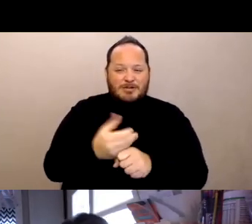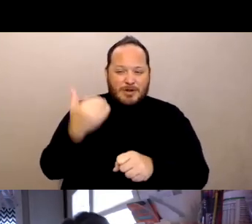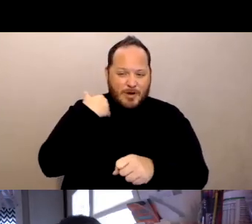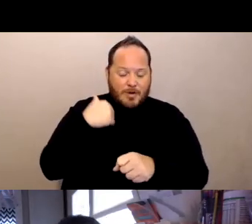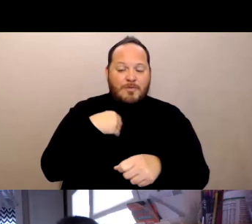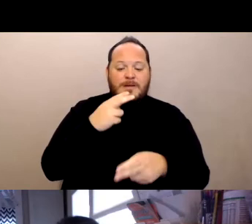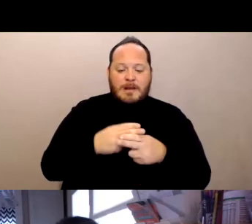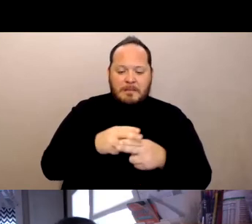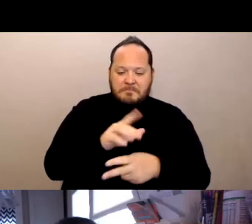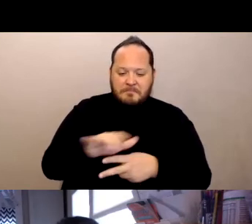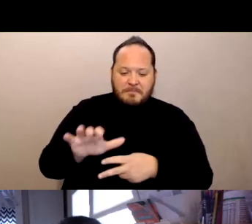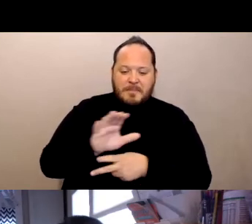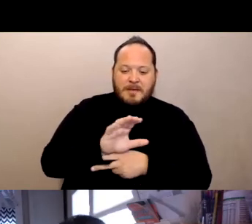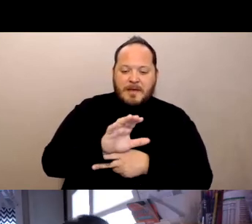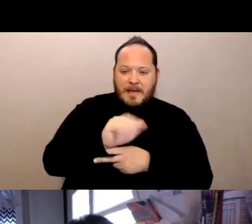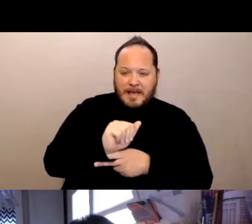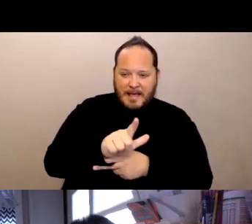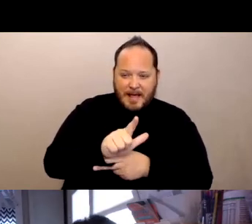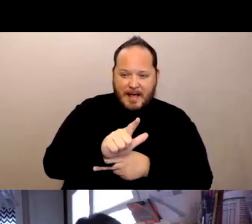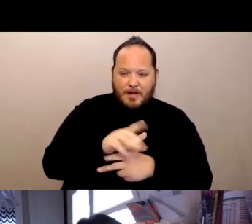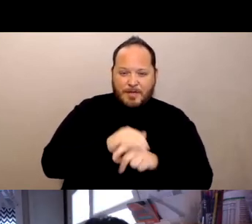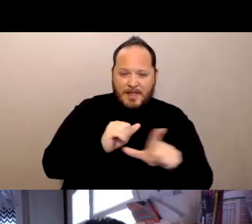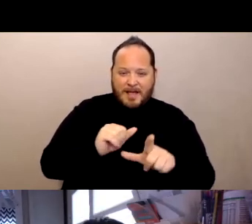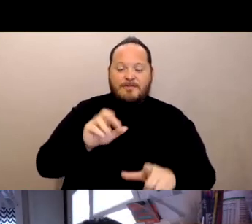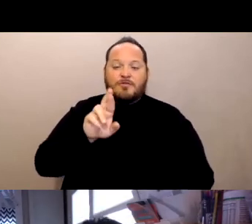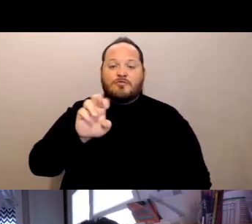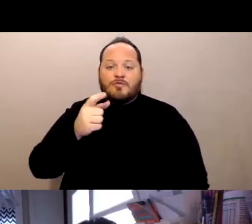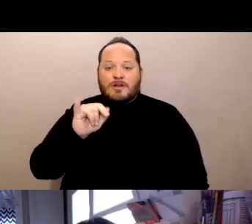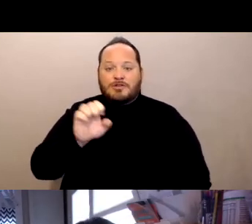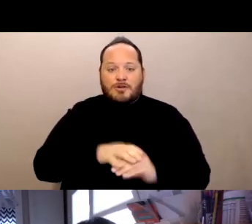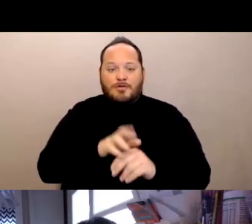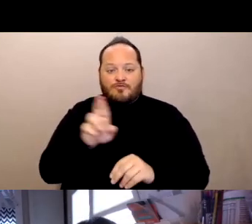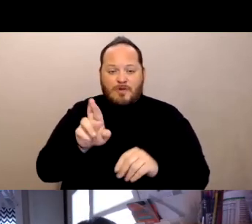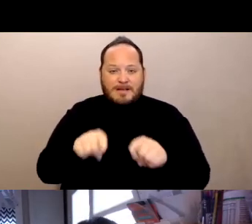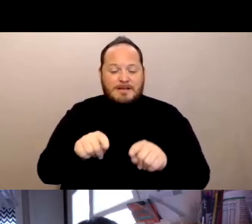and even though they're still pretty cute I don't think they were ever cuter than they were in this picture.